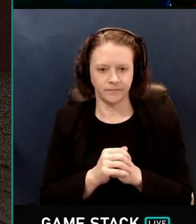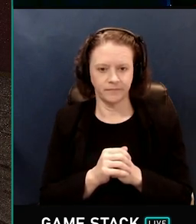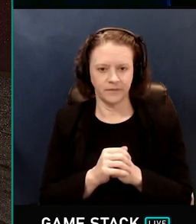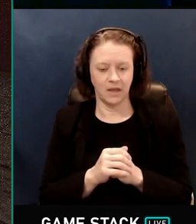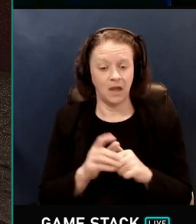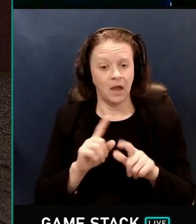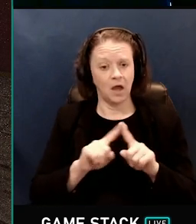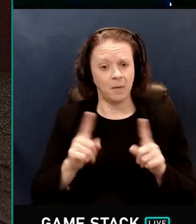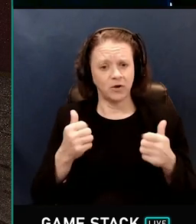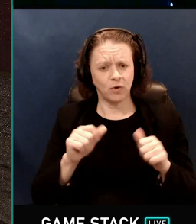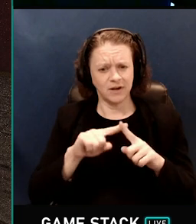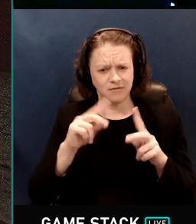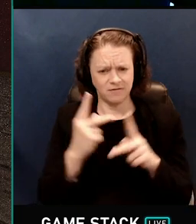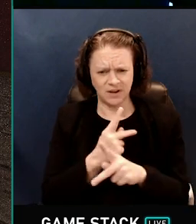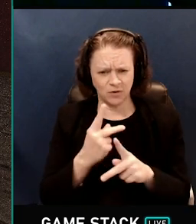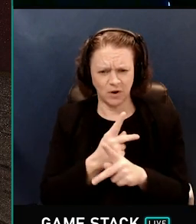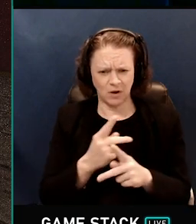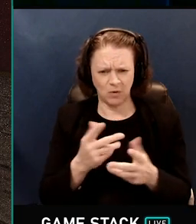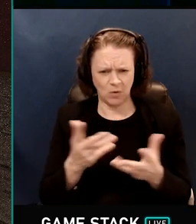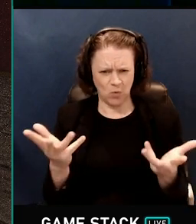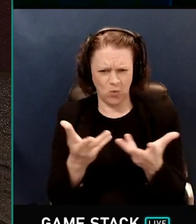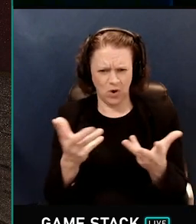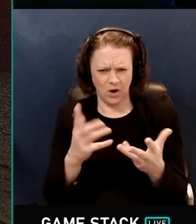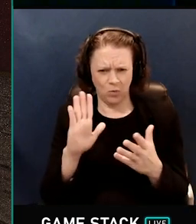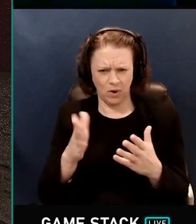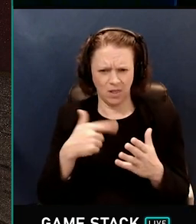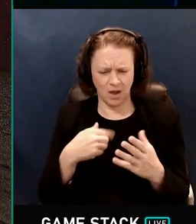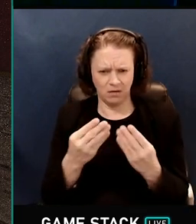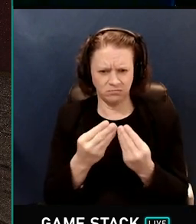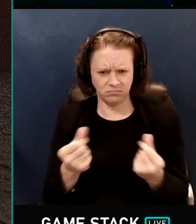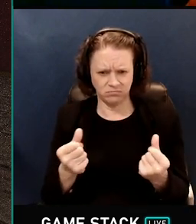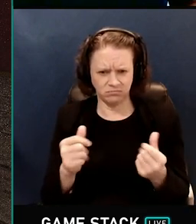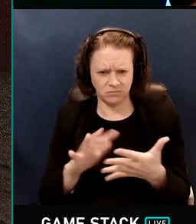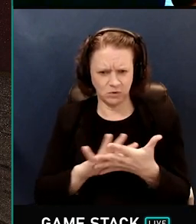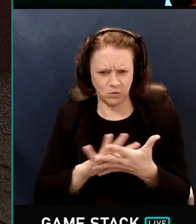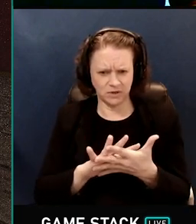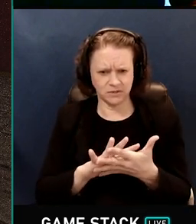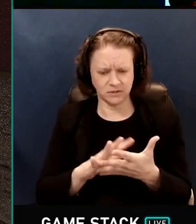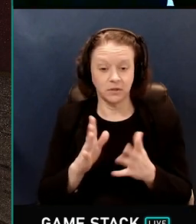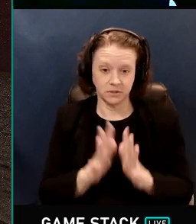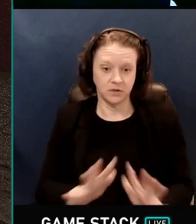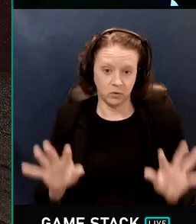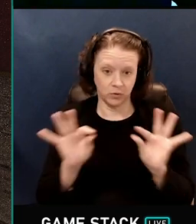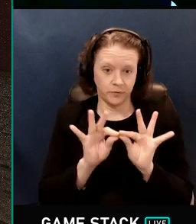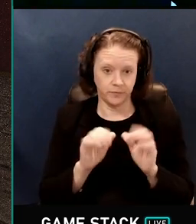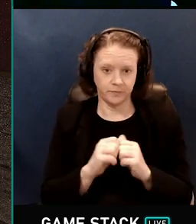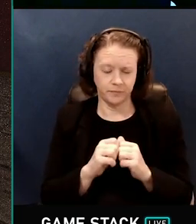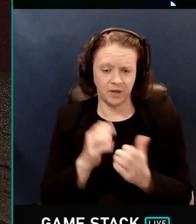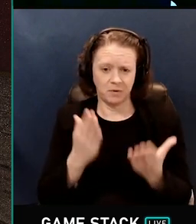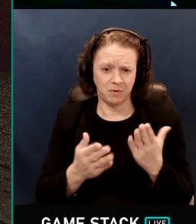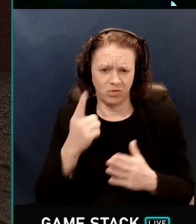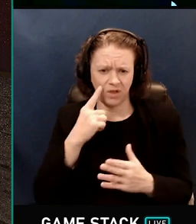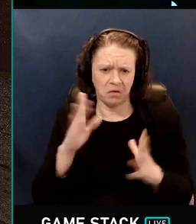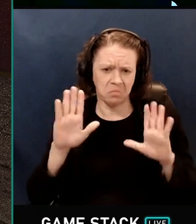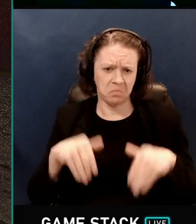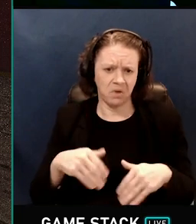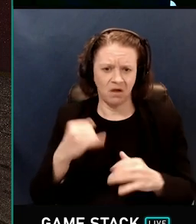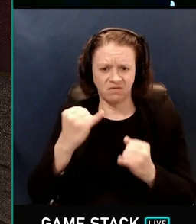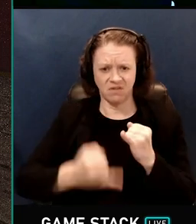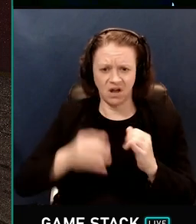But choosing what we're going to denoise is very important. Now you might think that we could just denoise the